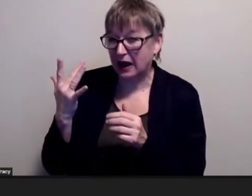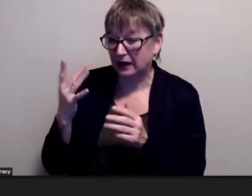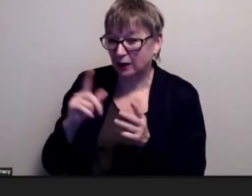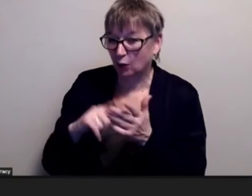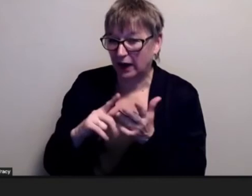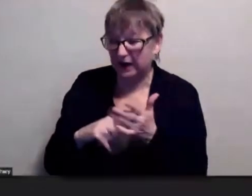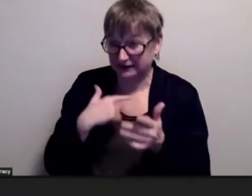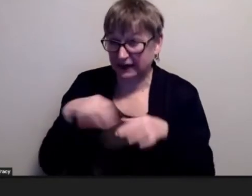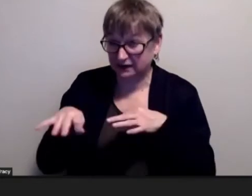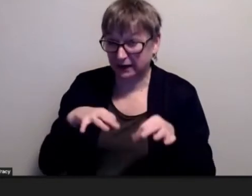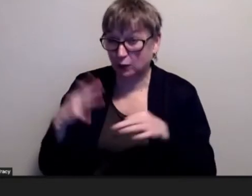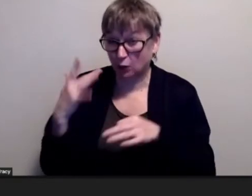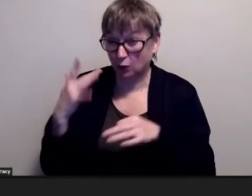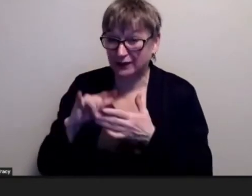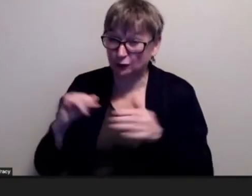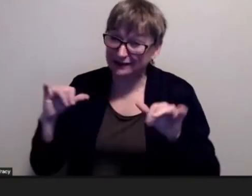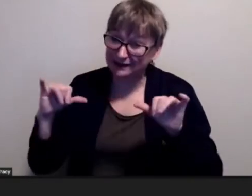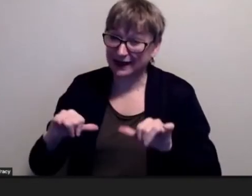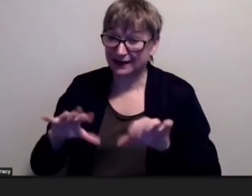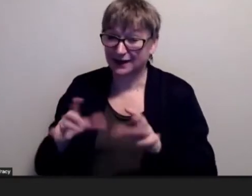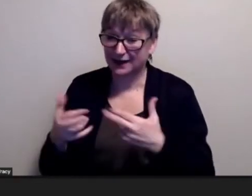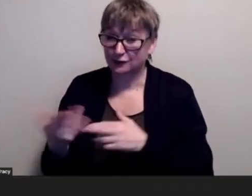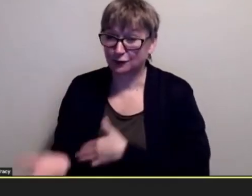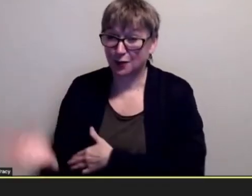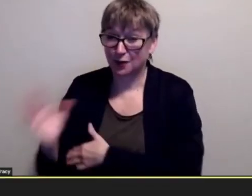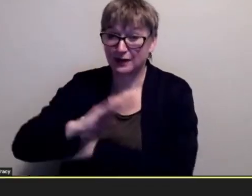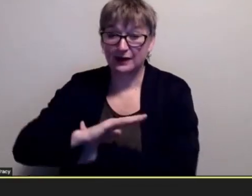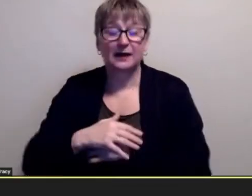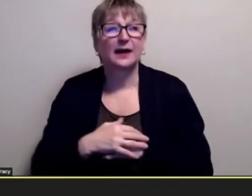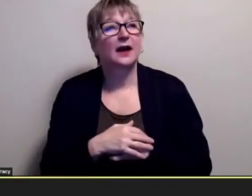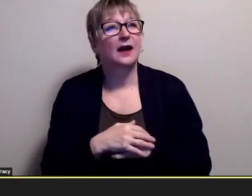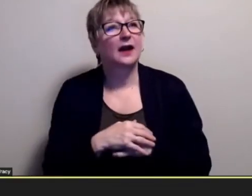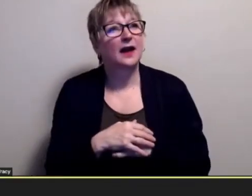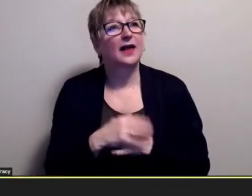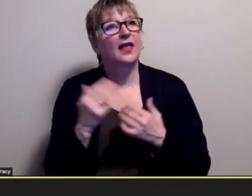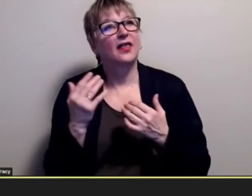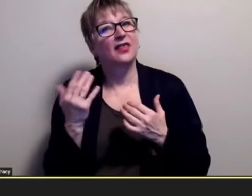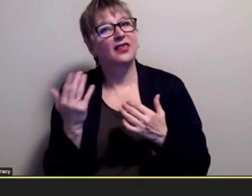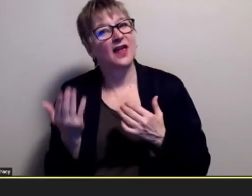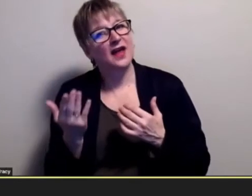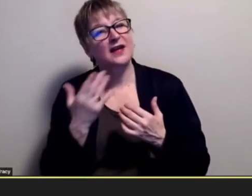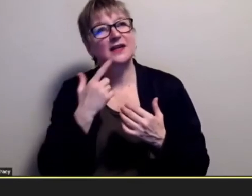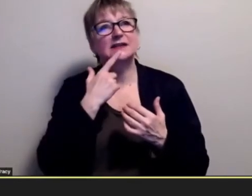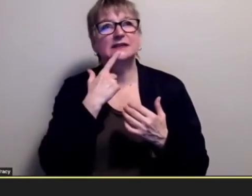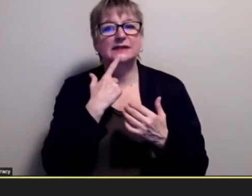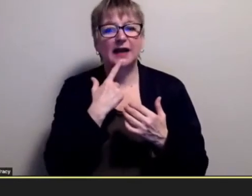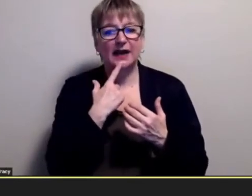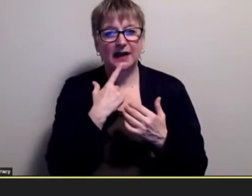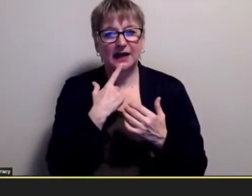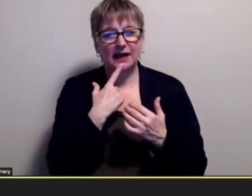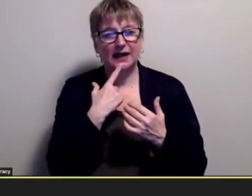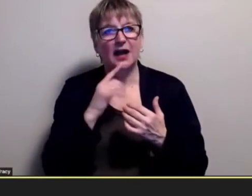had to stay in that classroom all day they pretty much just said they're irresponsible